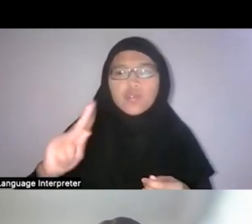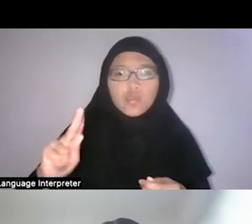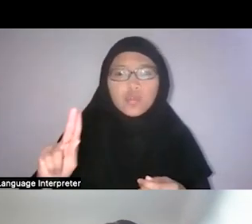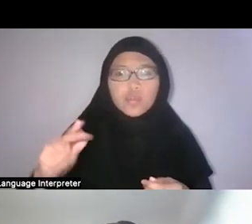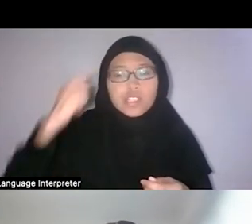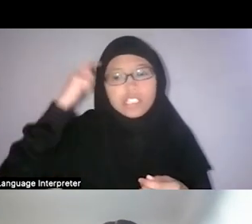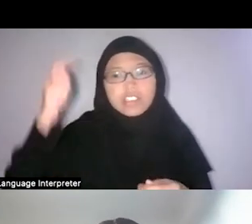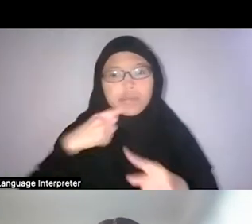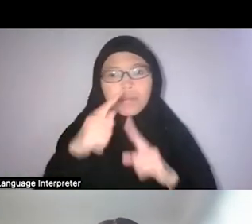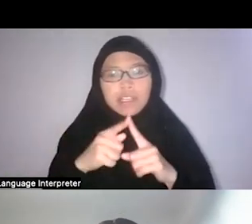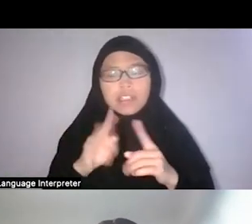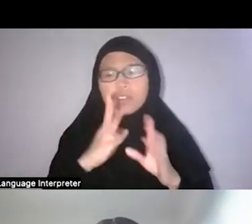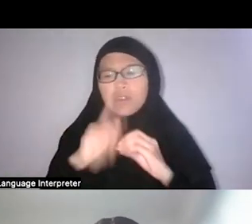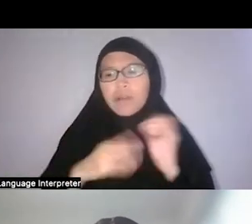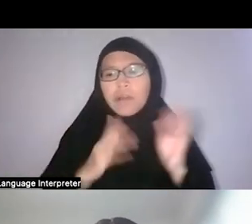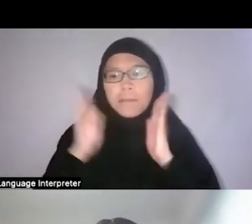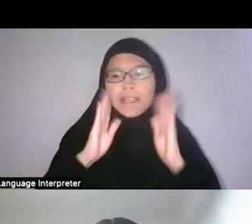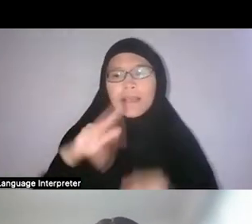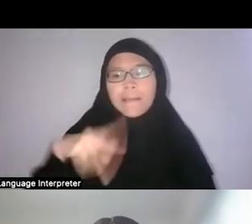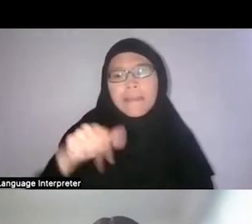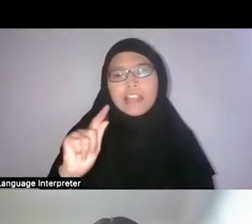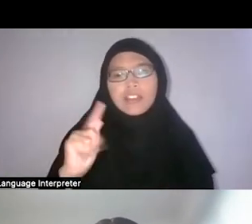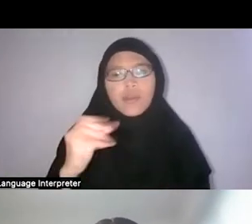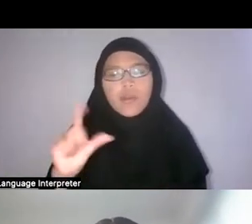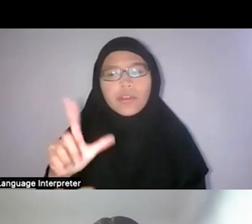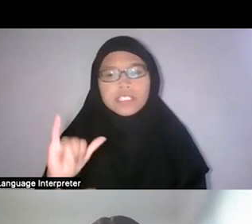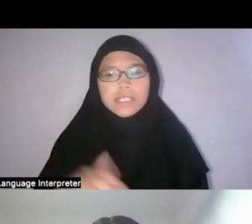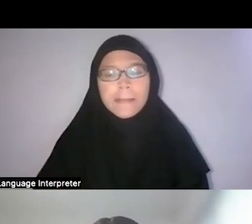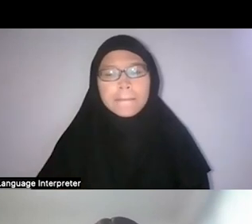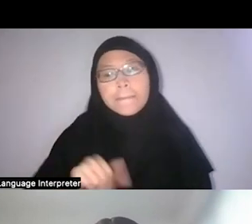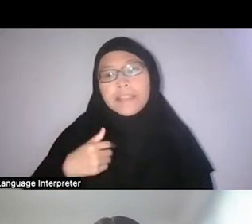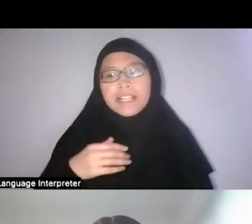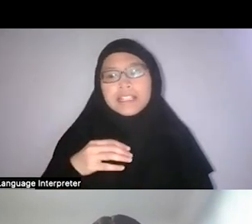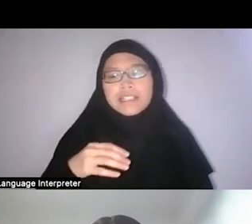Another figure, another colonial officer that I would like to bring up is Gimlette.